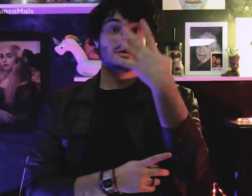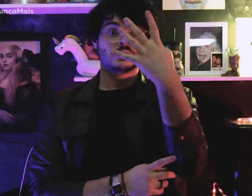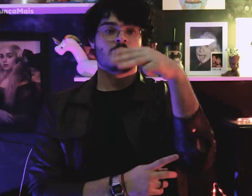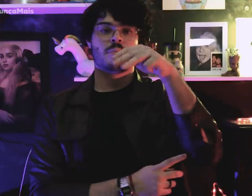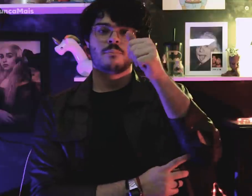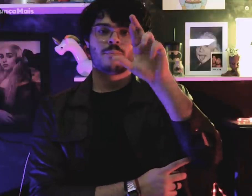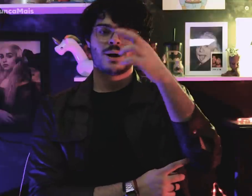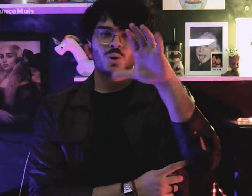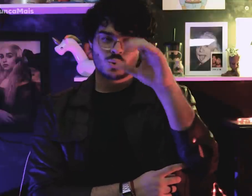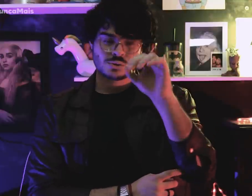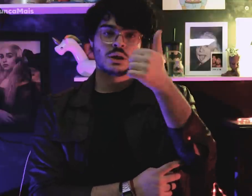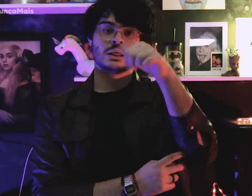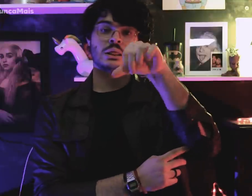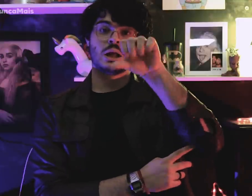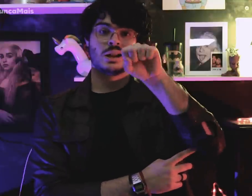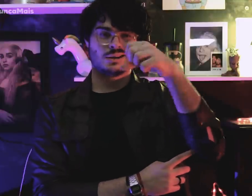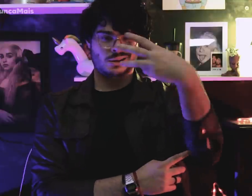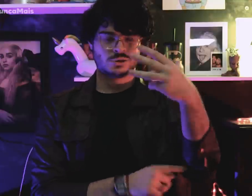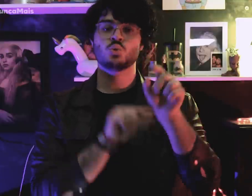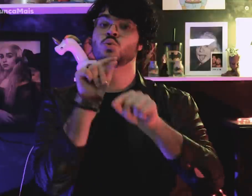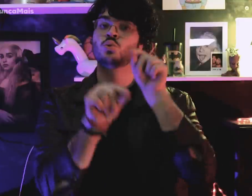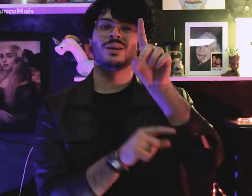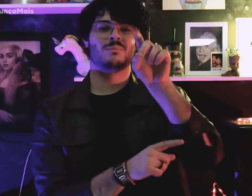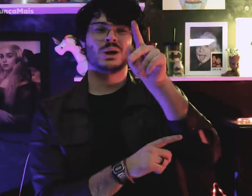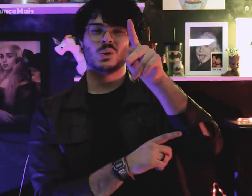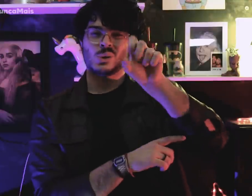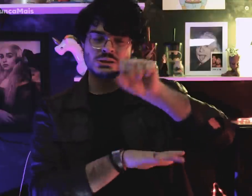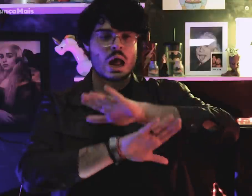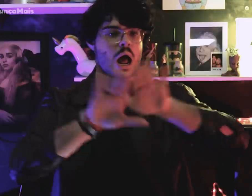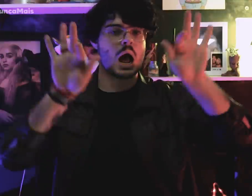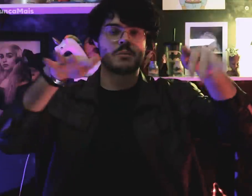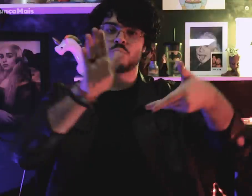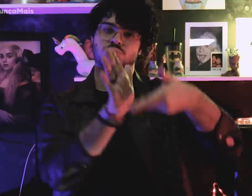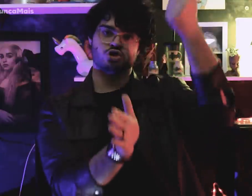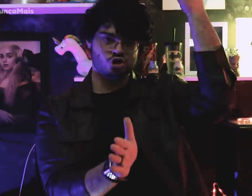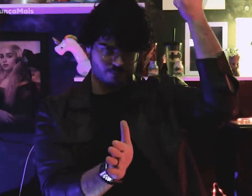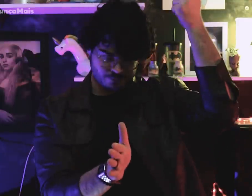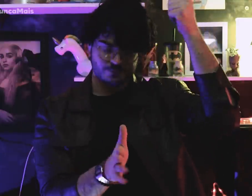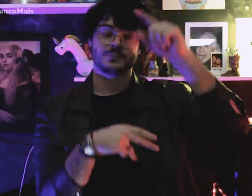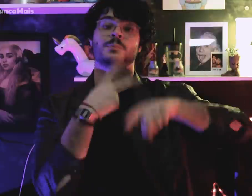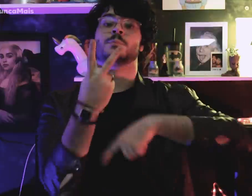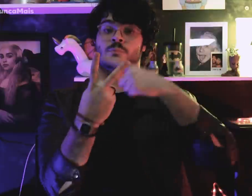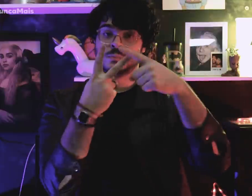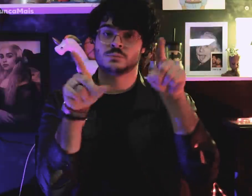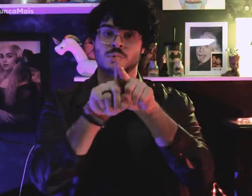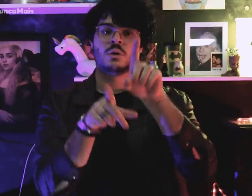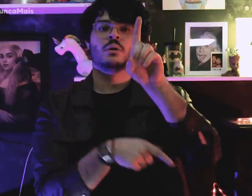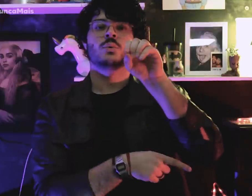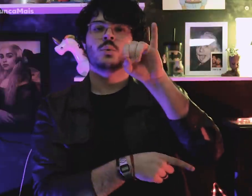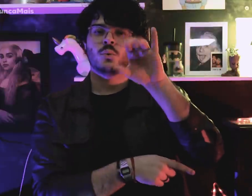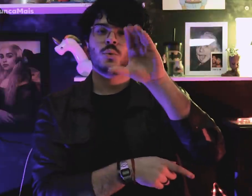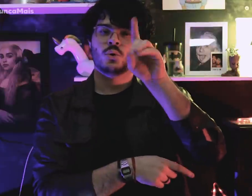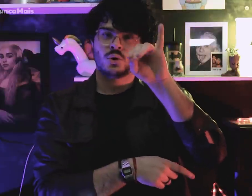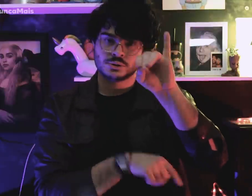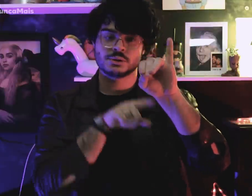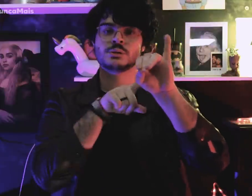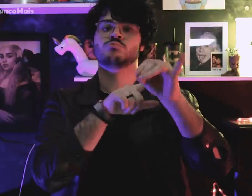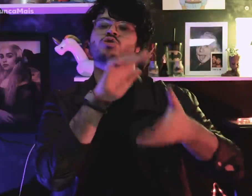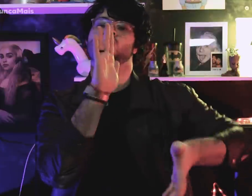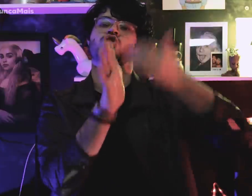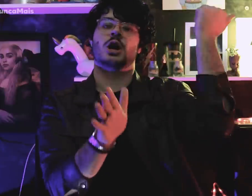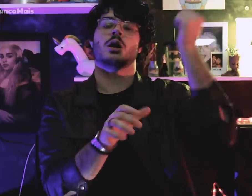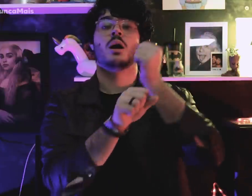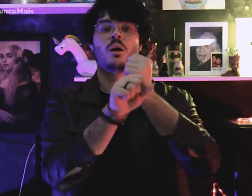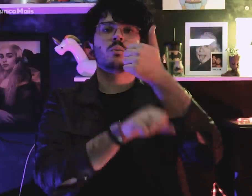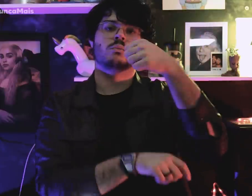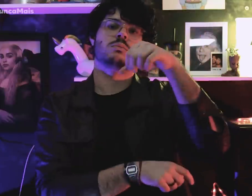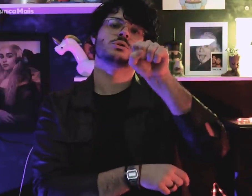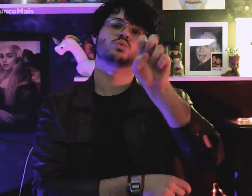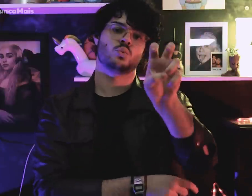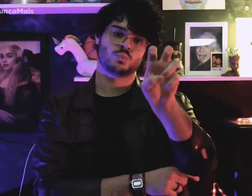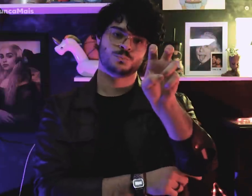No dia 4 de março de 1983, o DOPS foi extinto e no ano de 1985 aconteceu o mesmo com a DOI-CODI.